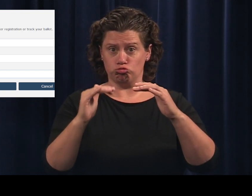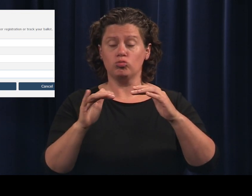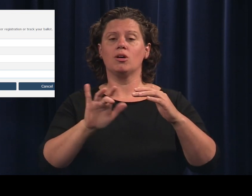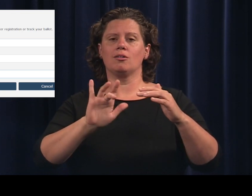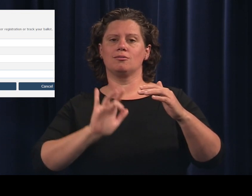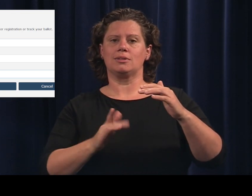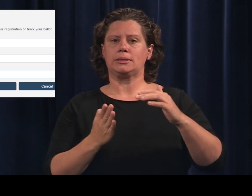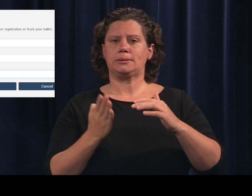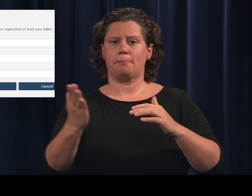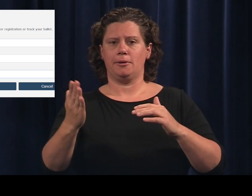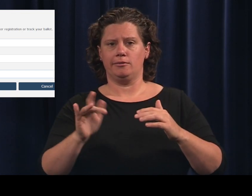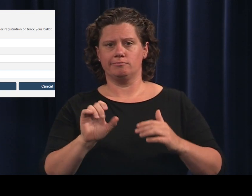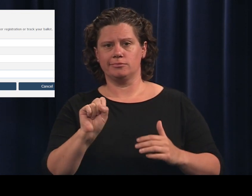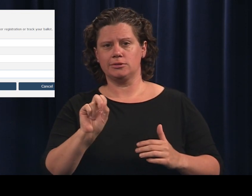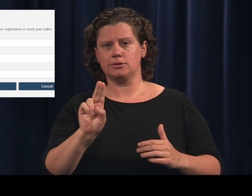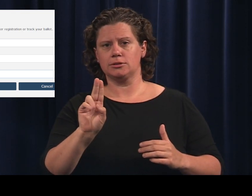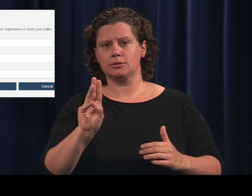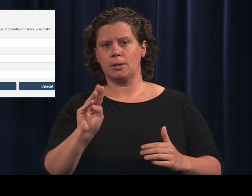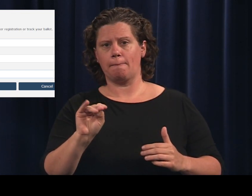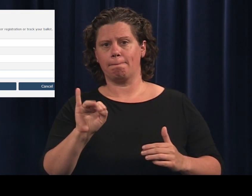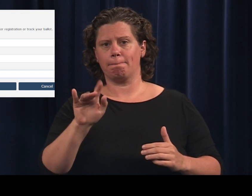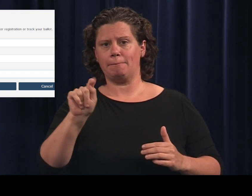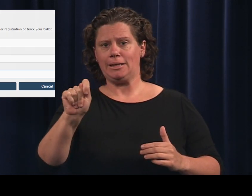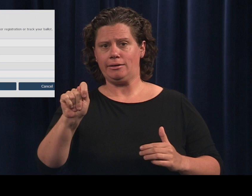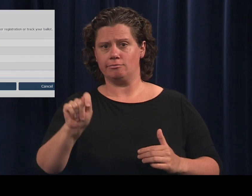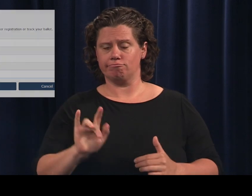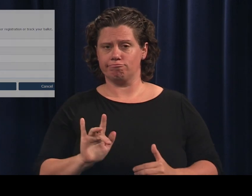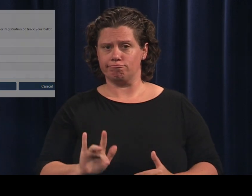Click Submit.